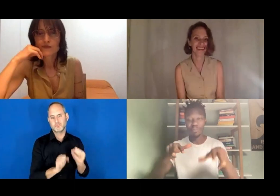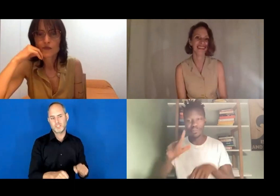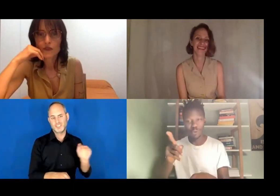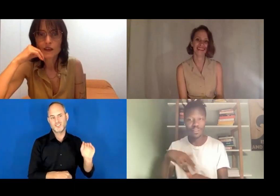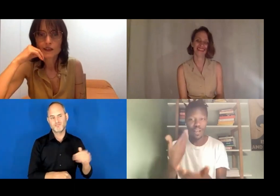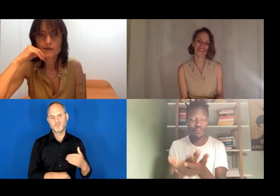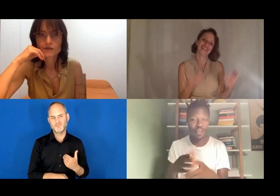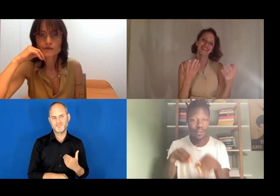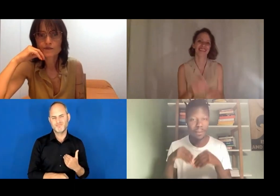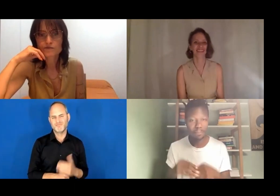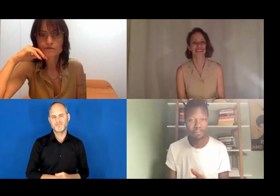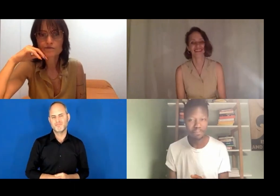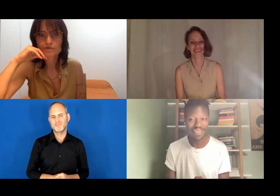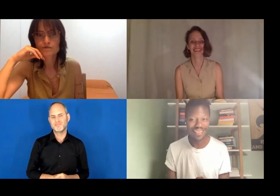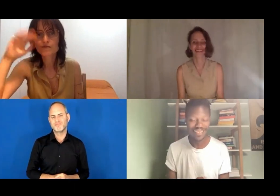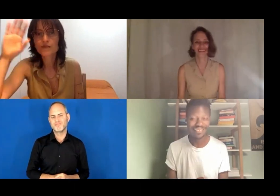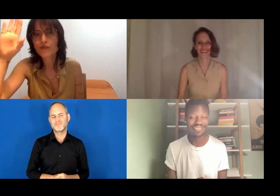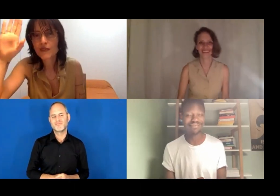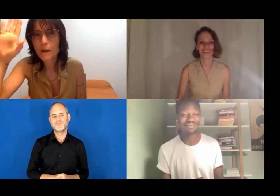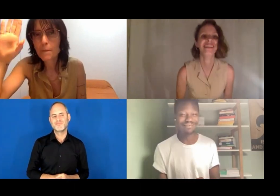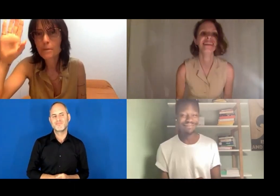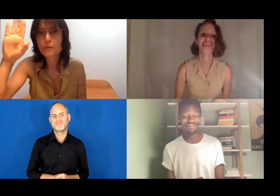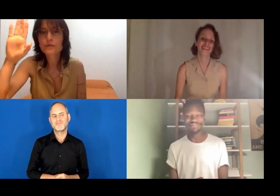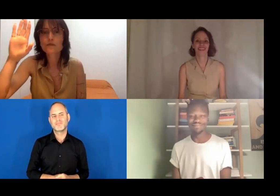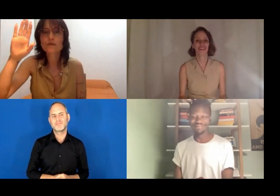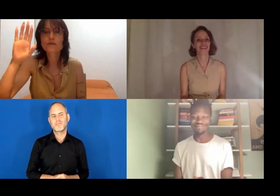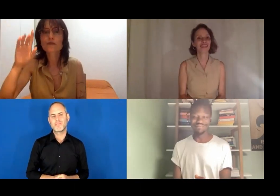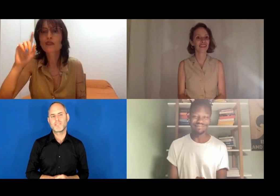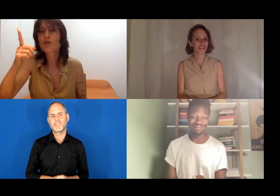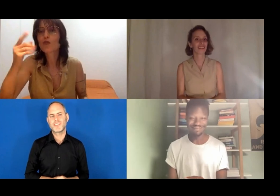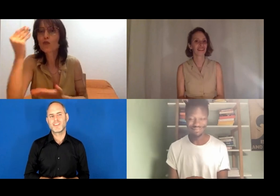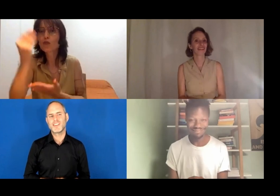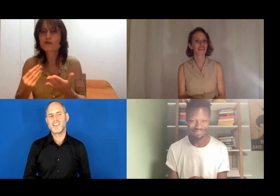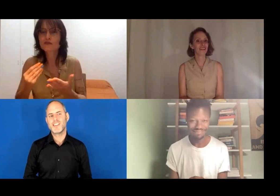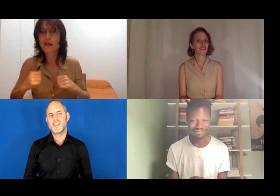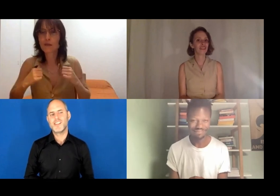Dodzi Dougban: And I also recommend the time management as well.